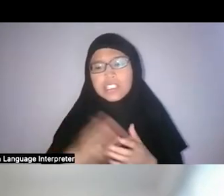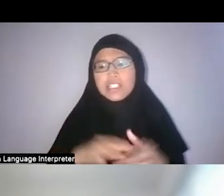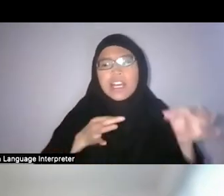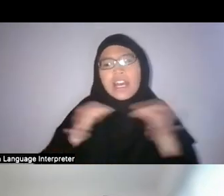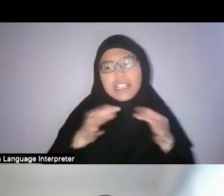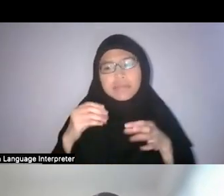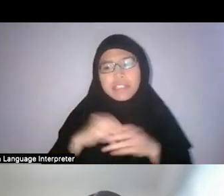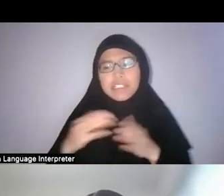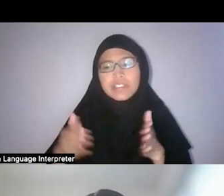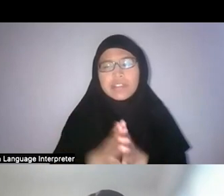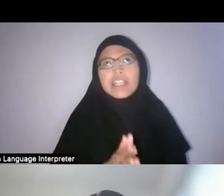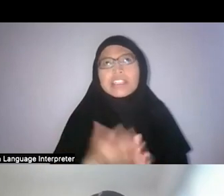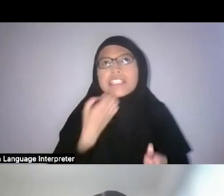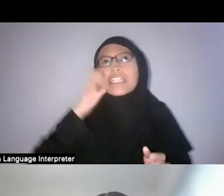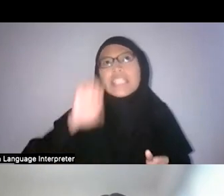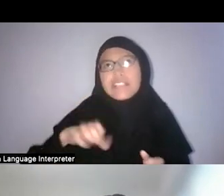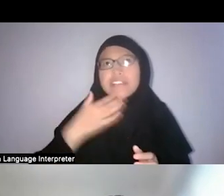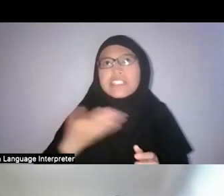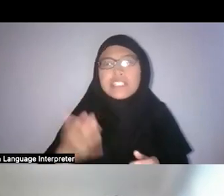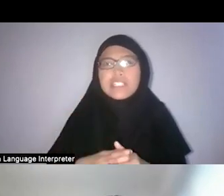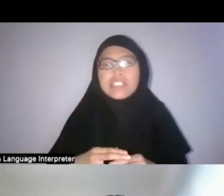evil necessity but a necessity no less.